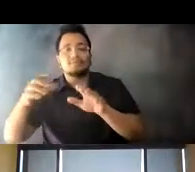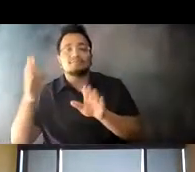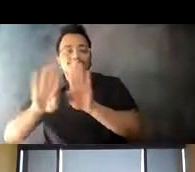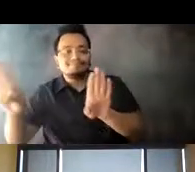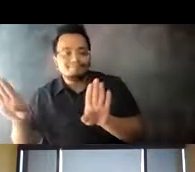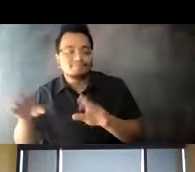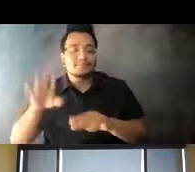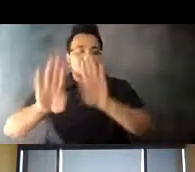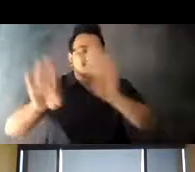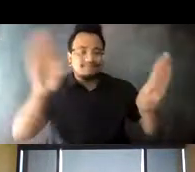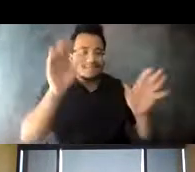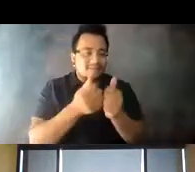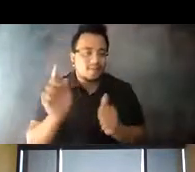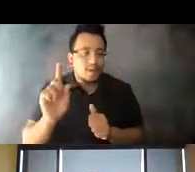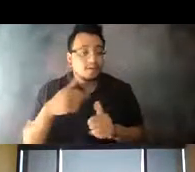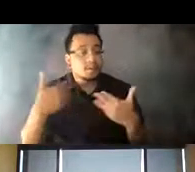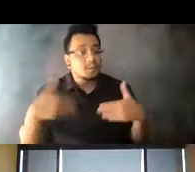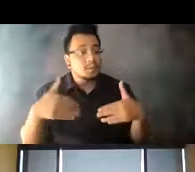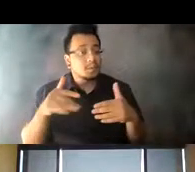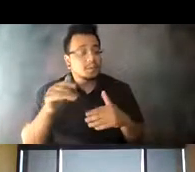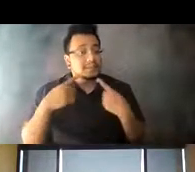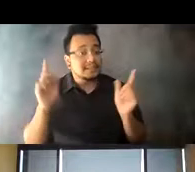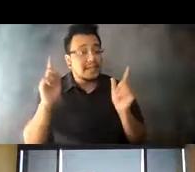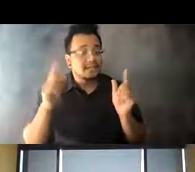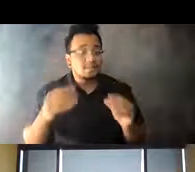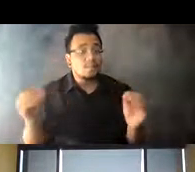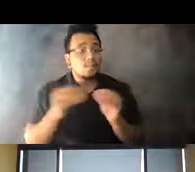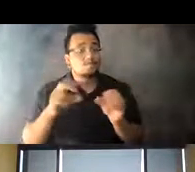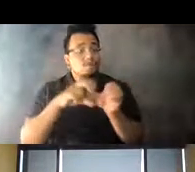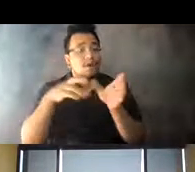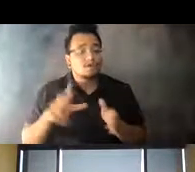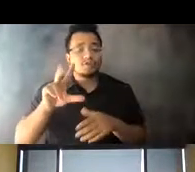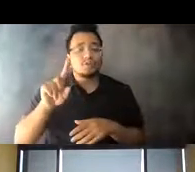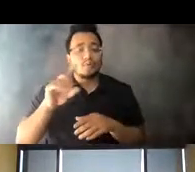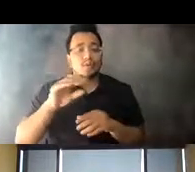14:42:05 We got a tremendous bump in our ridership, 31% over a typical weekday.